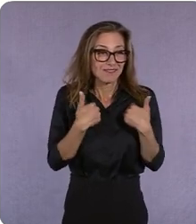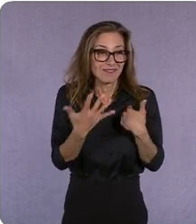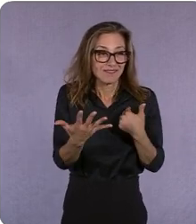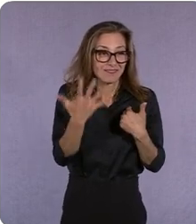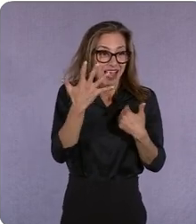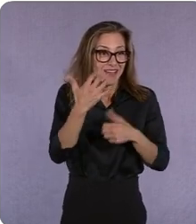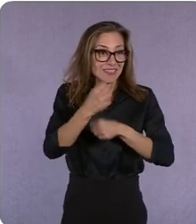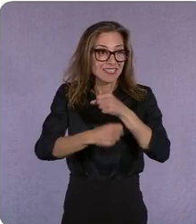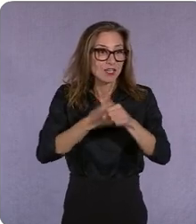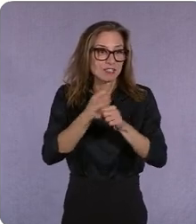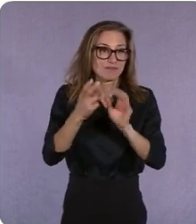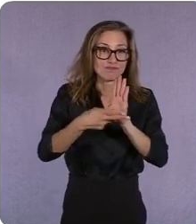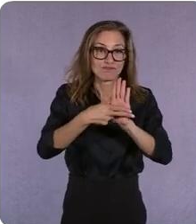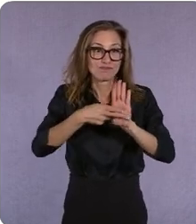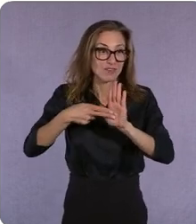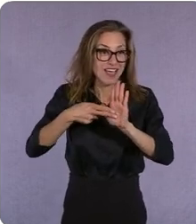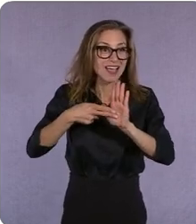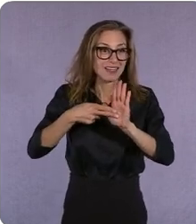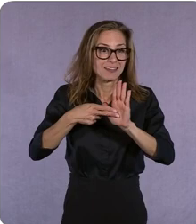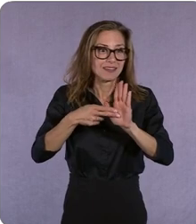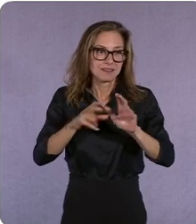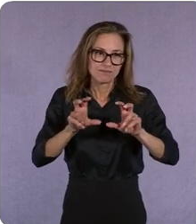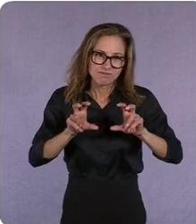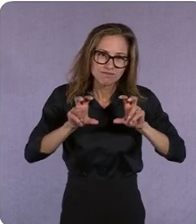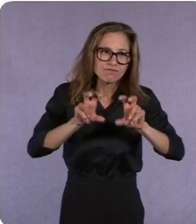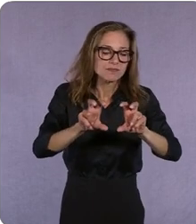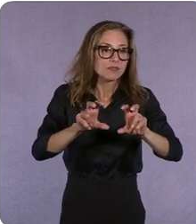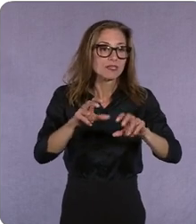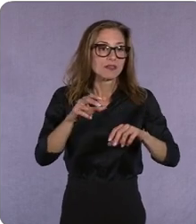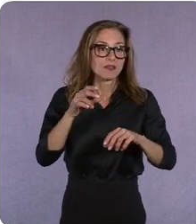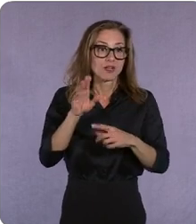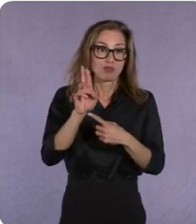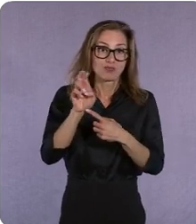of brand equity we work with partners who have decades of brand equity what are the things that